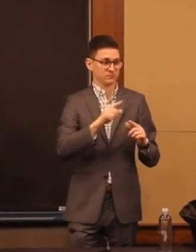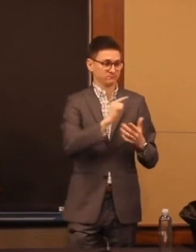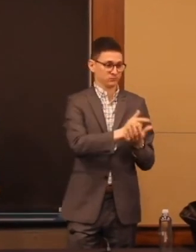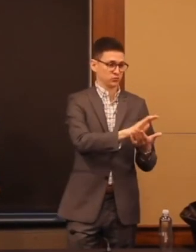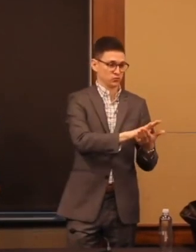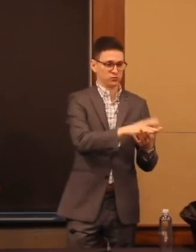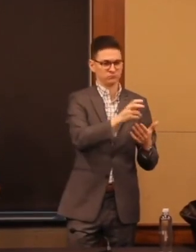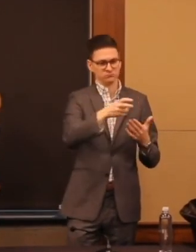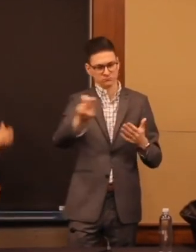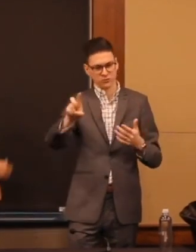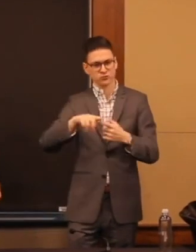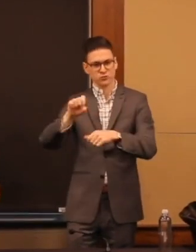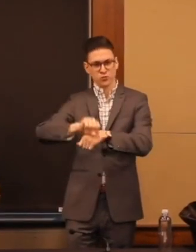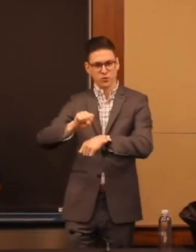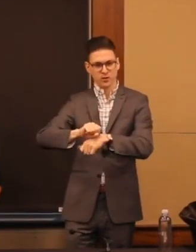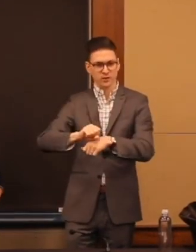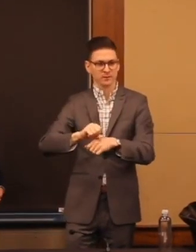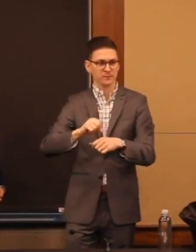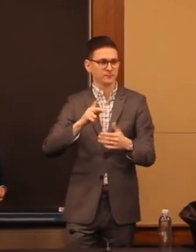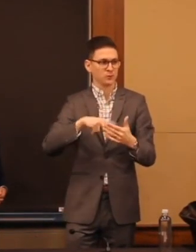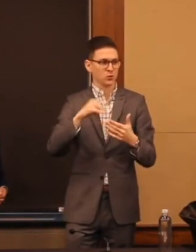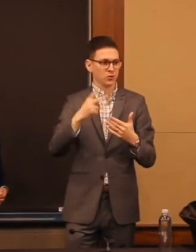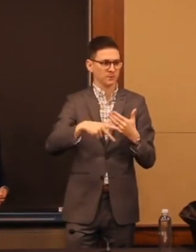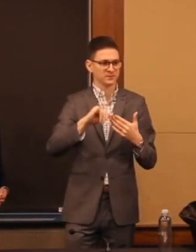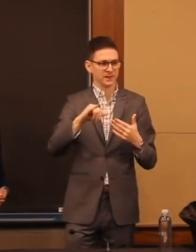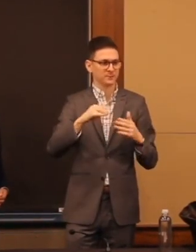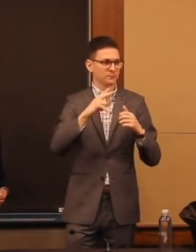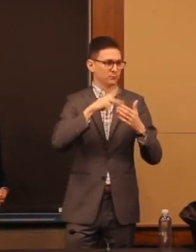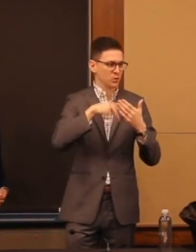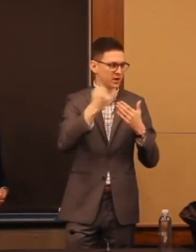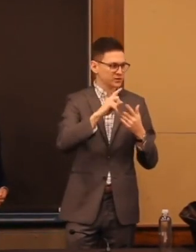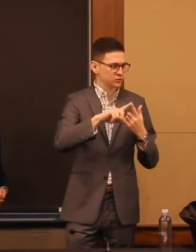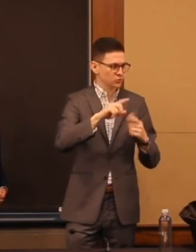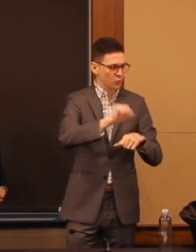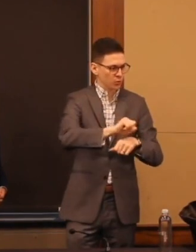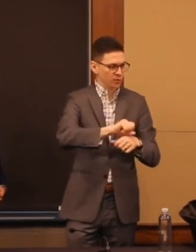are proven like project search and bridges to work and other high expectations for seamless